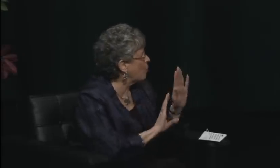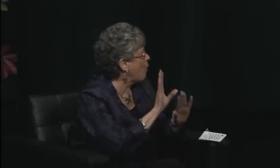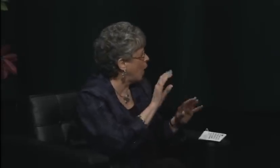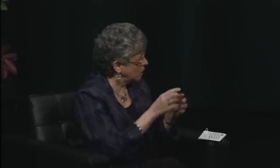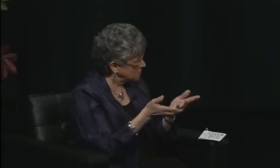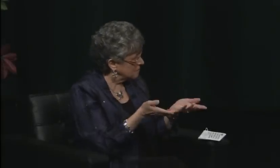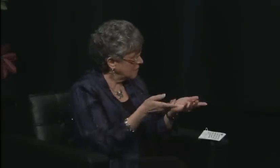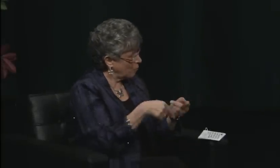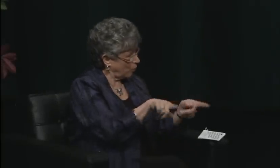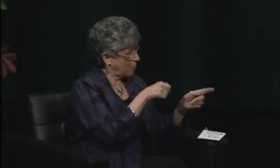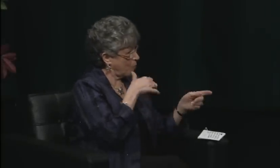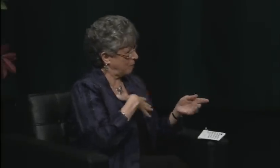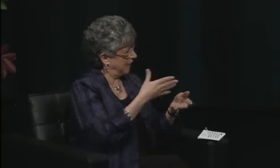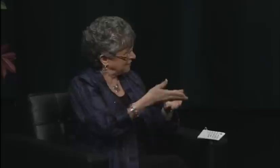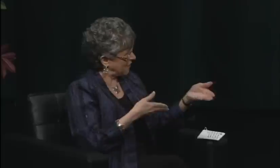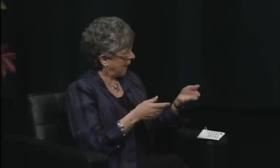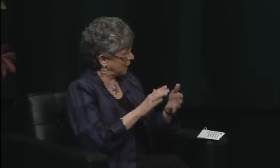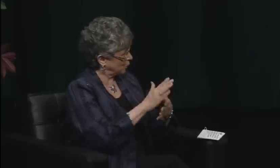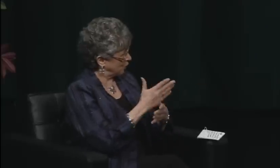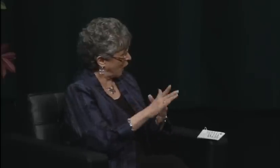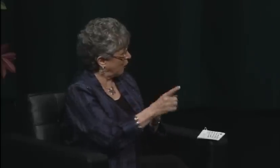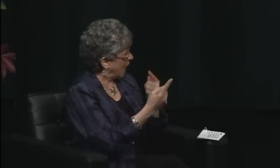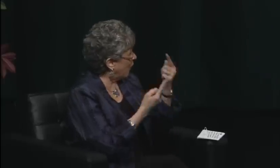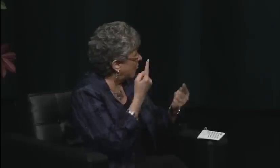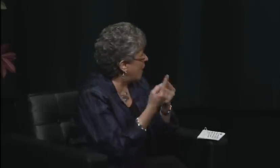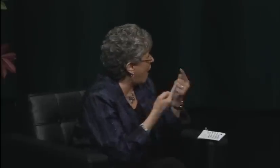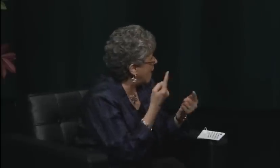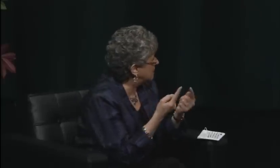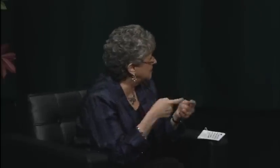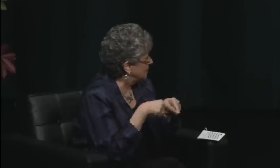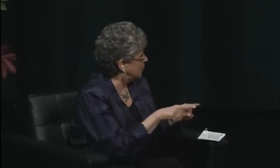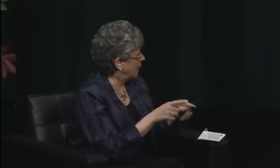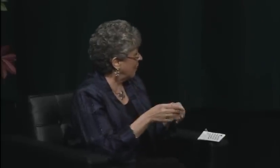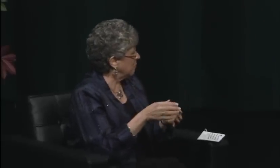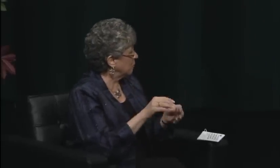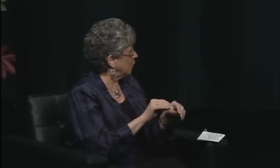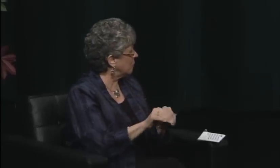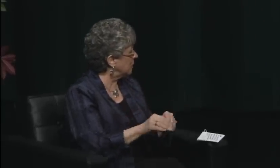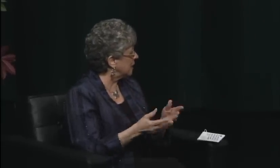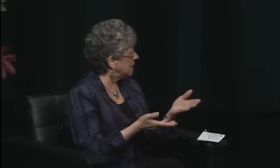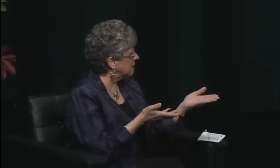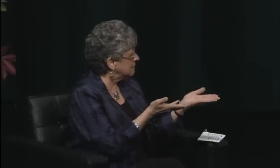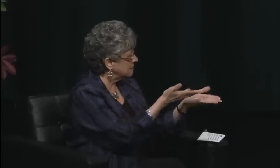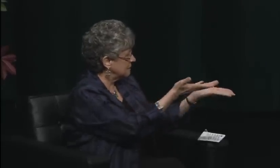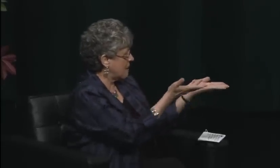Did having her as a student leader help